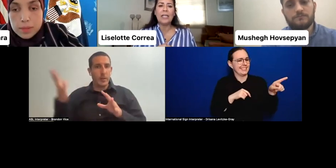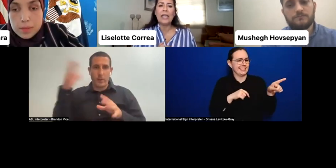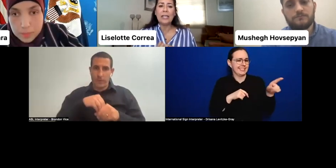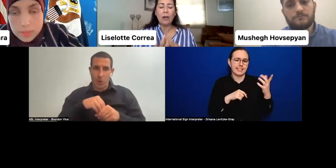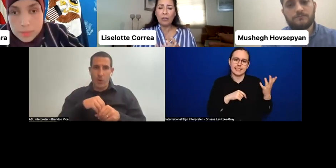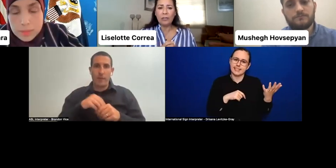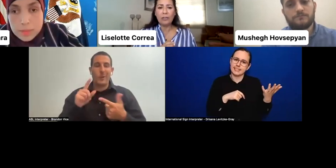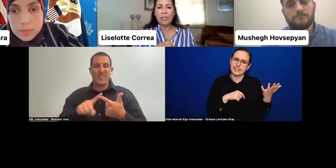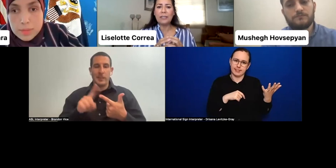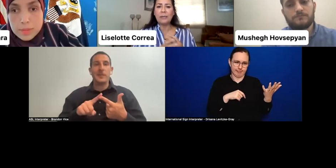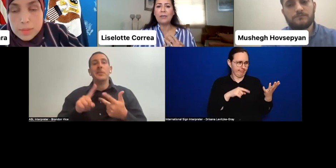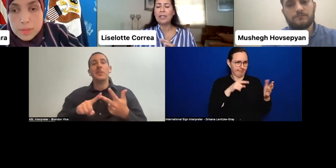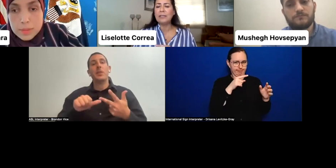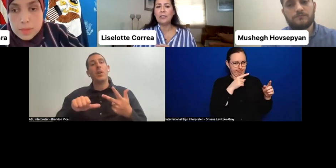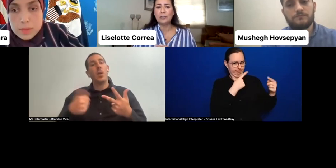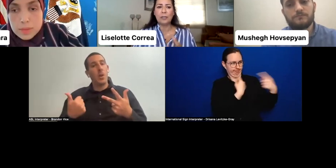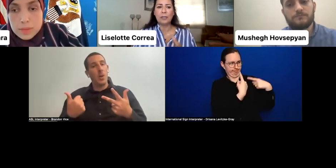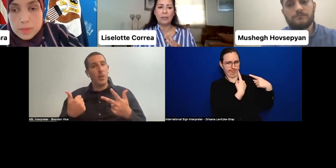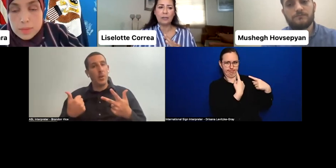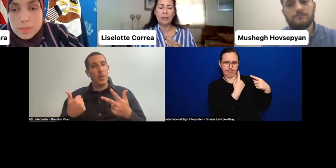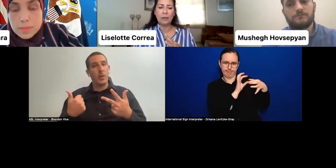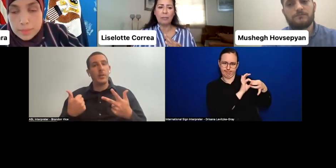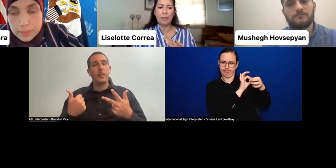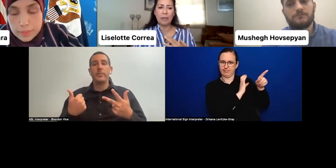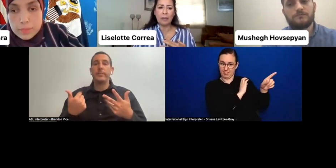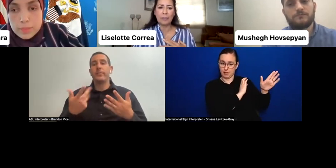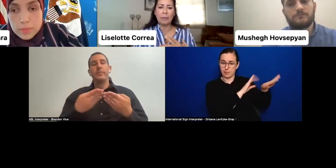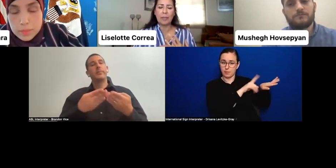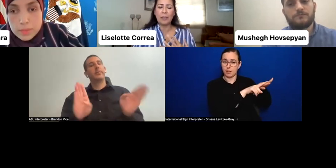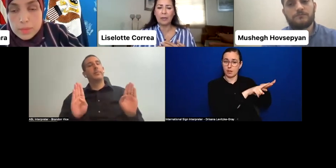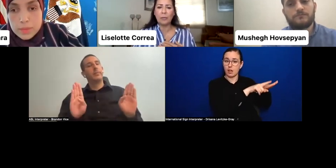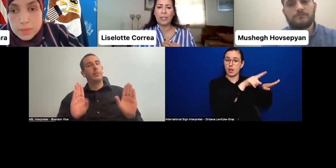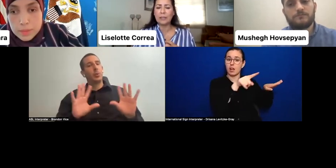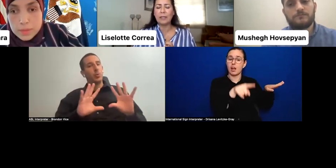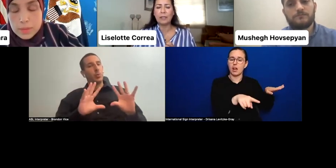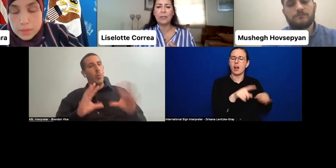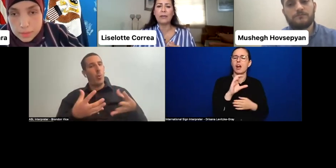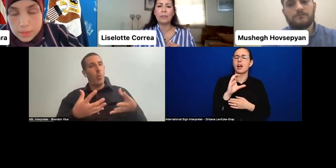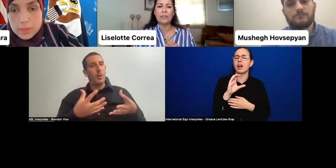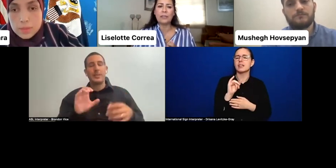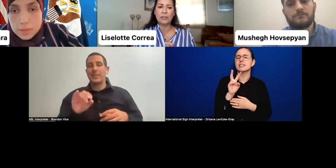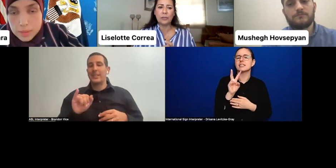and also the civil organizations with the representation